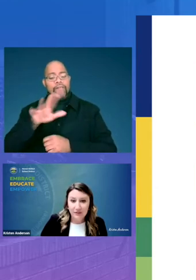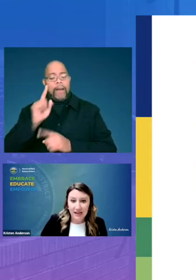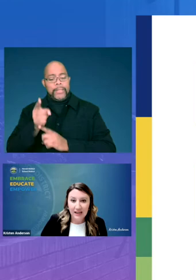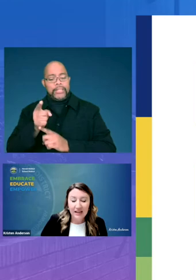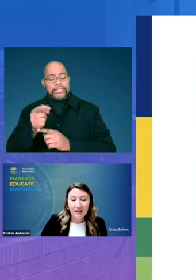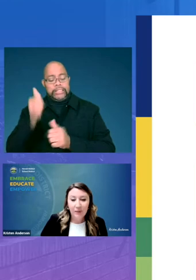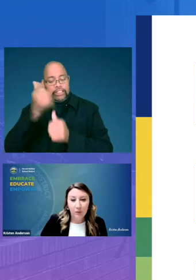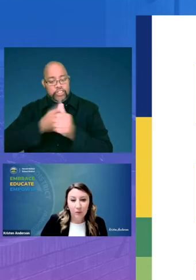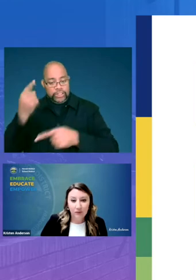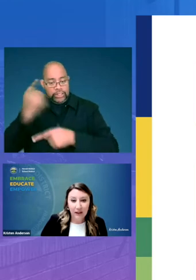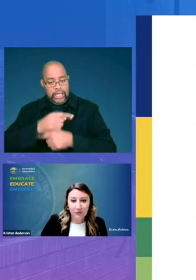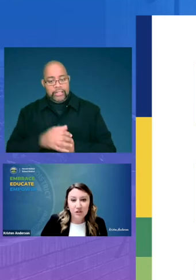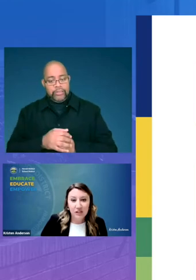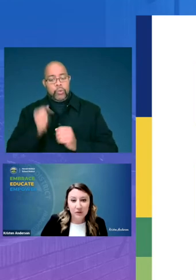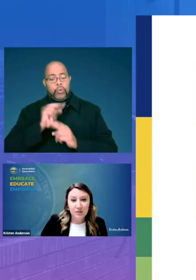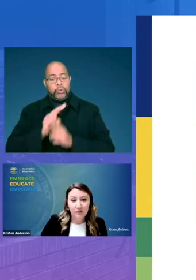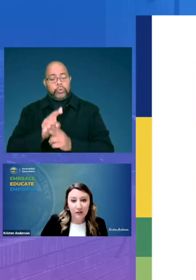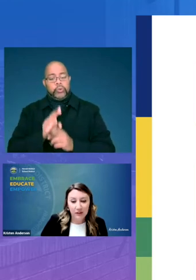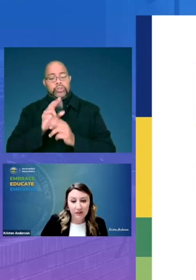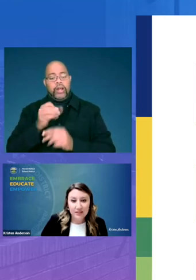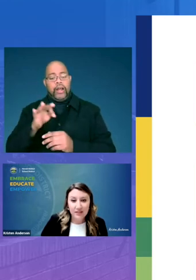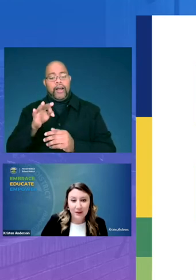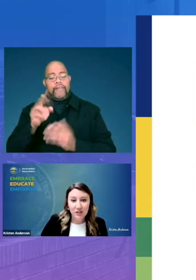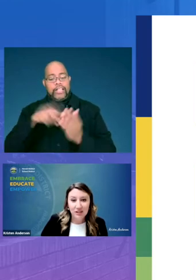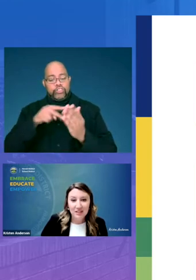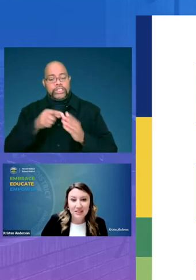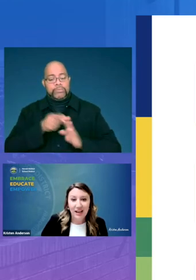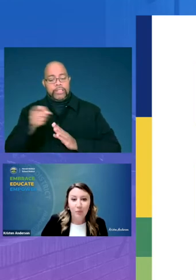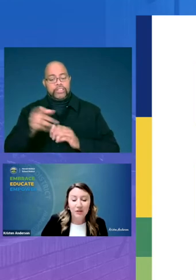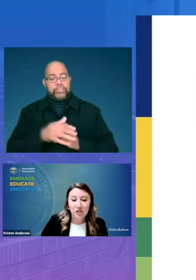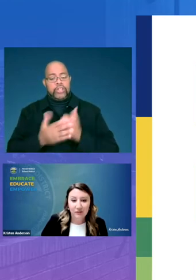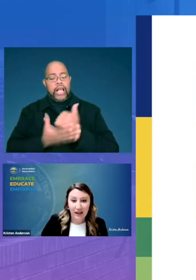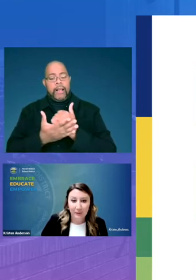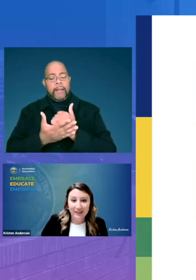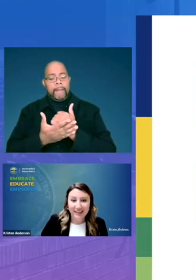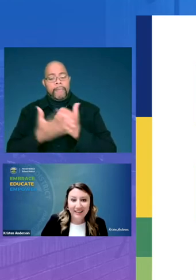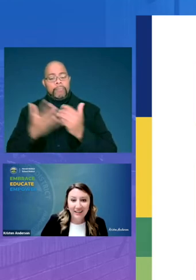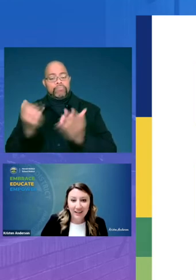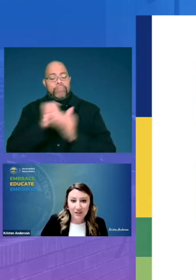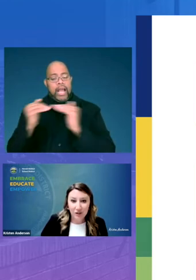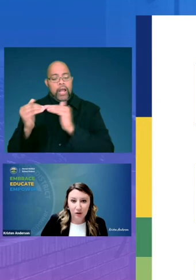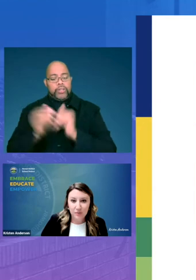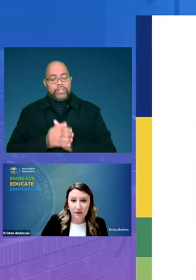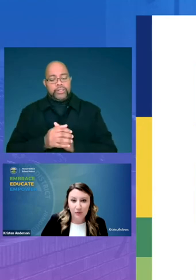day and we've leveraged the use of our literacy specialists to help achieve equity in terms of the